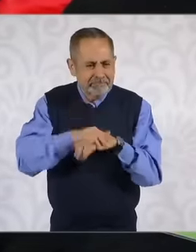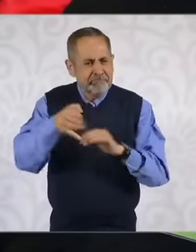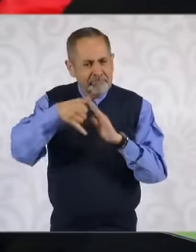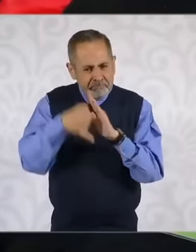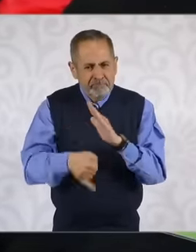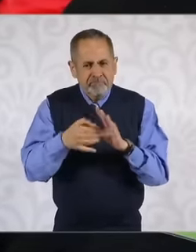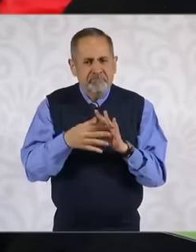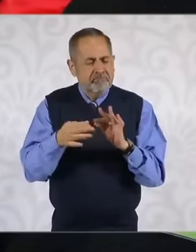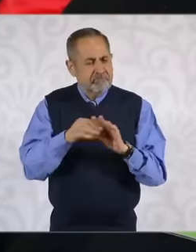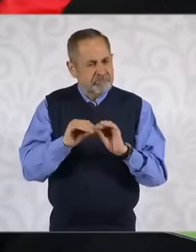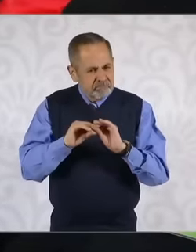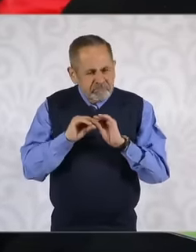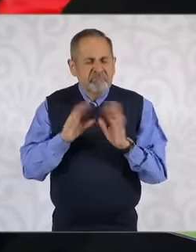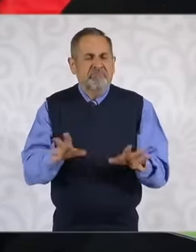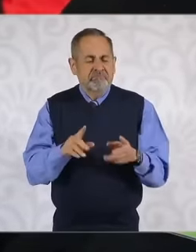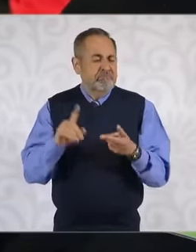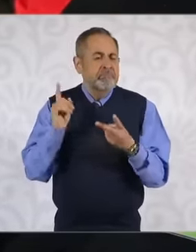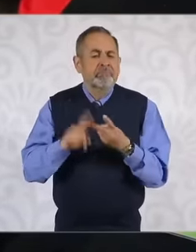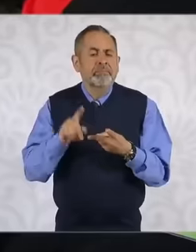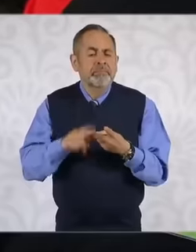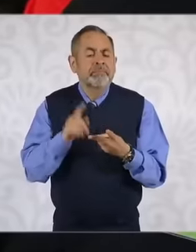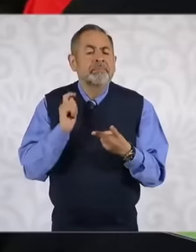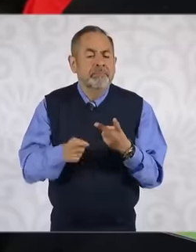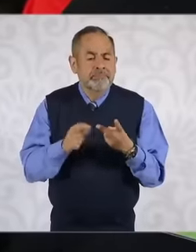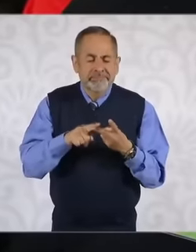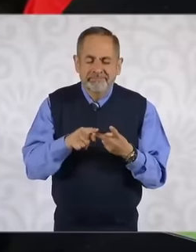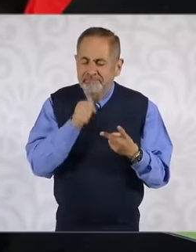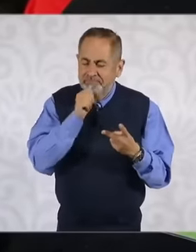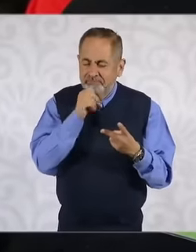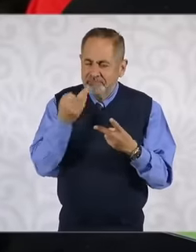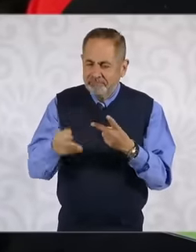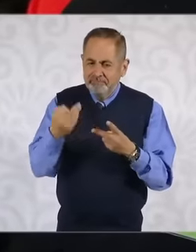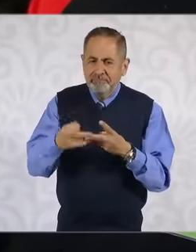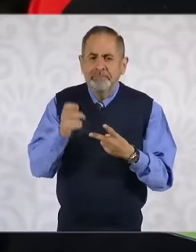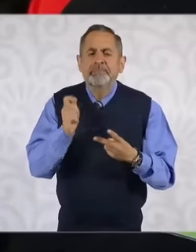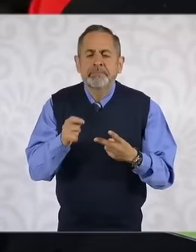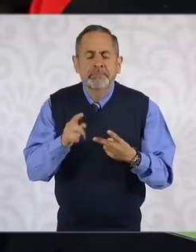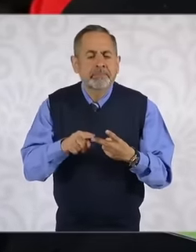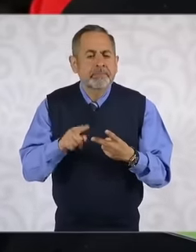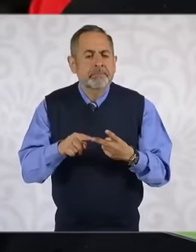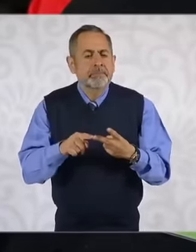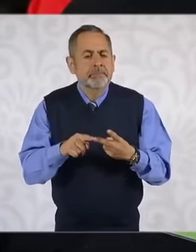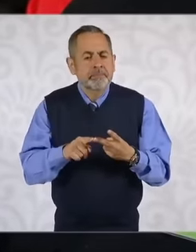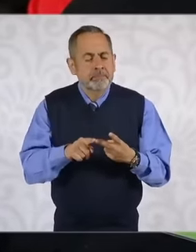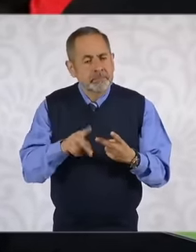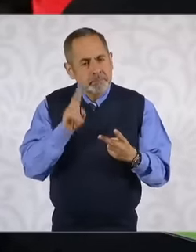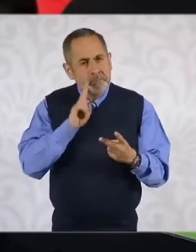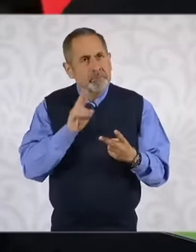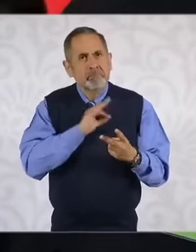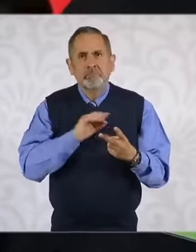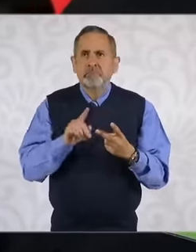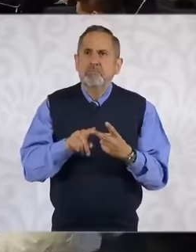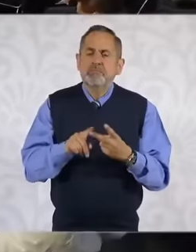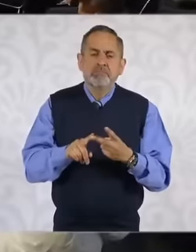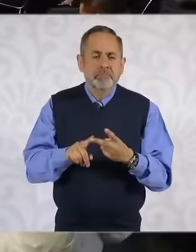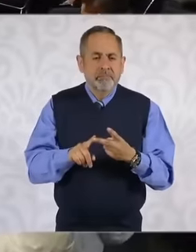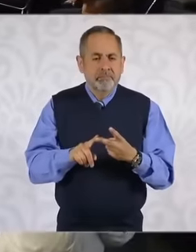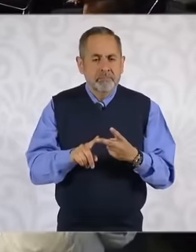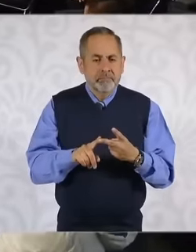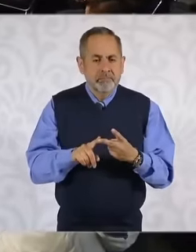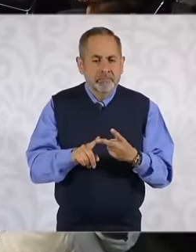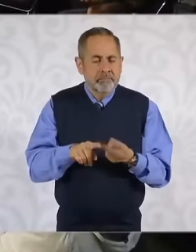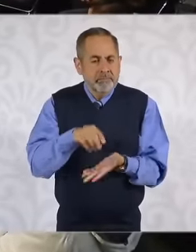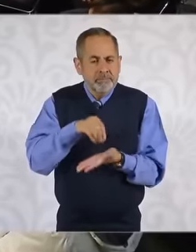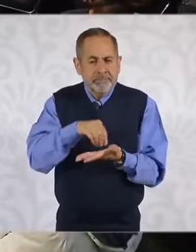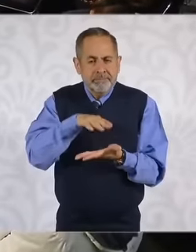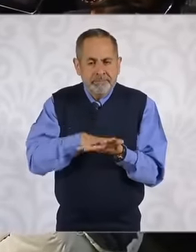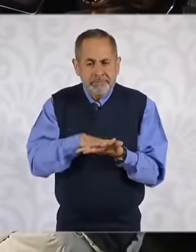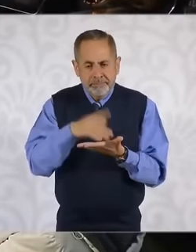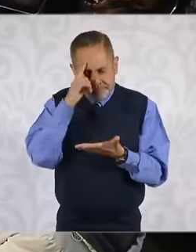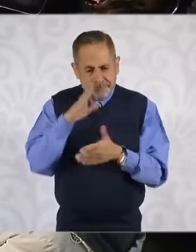slightly more in-depth way is precisely eh being able to make specialty appointments in